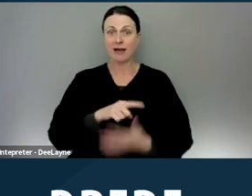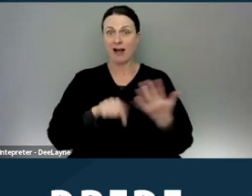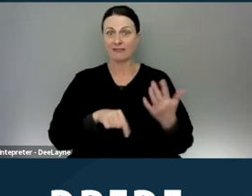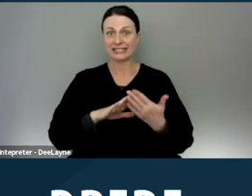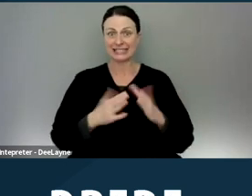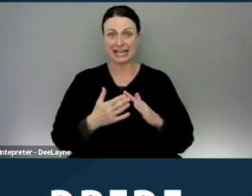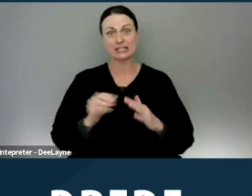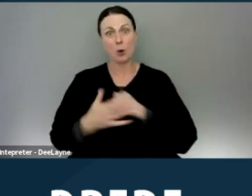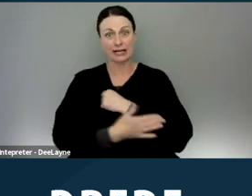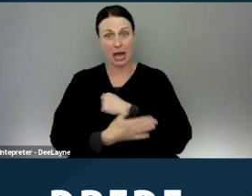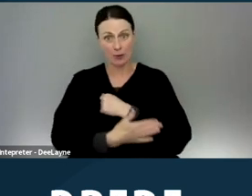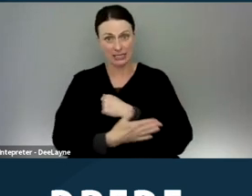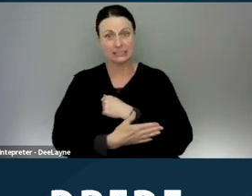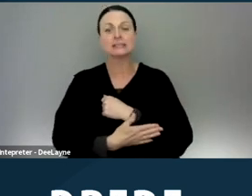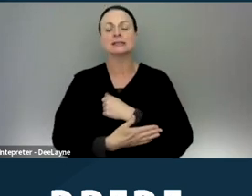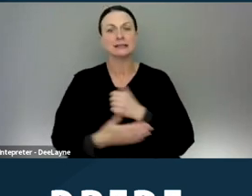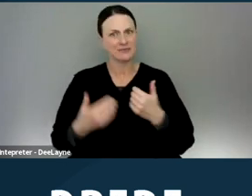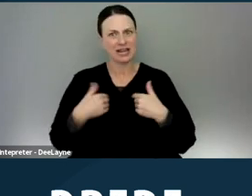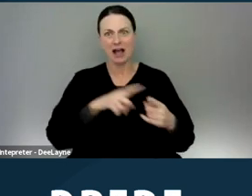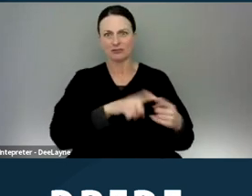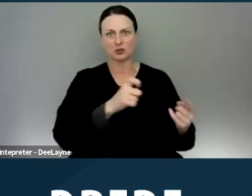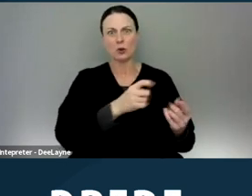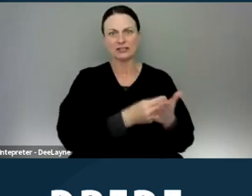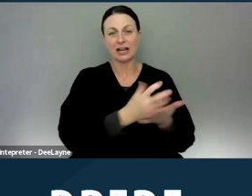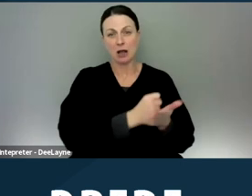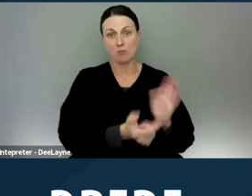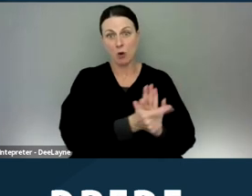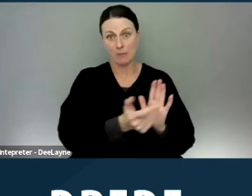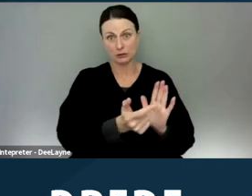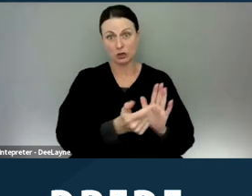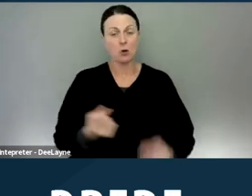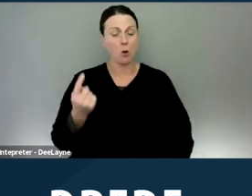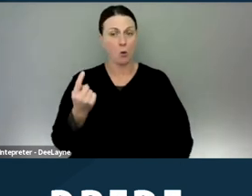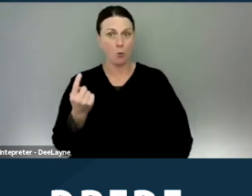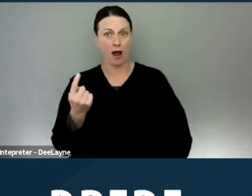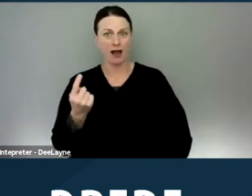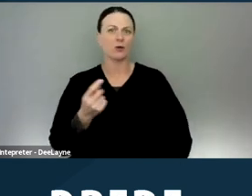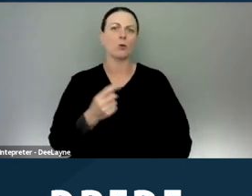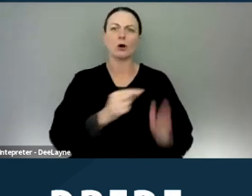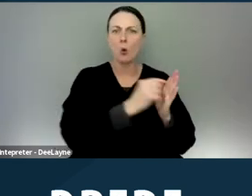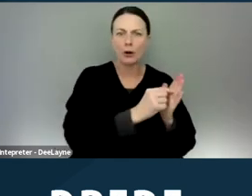or counties that have source-of-income prohibitions via ordinance or local law